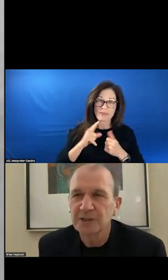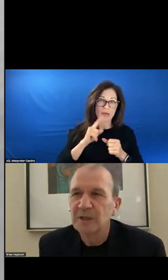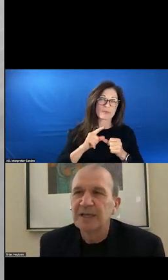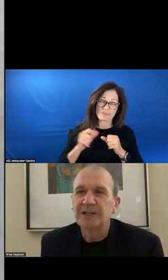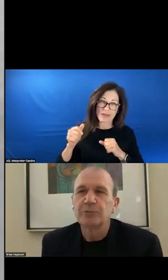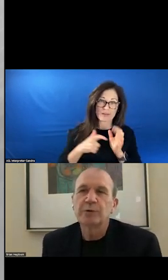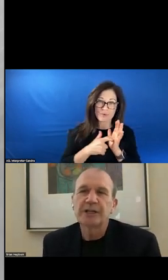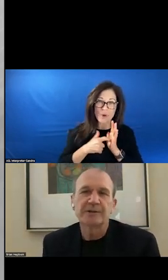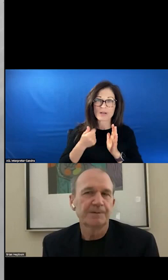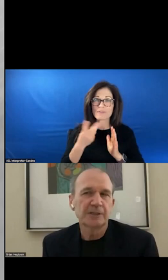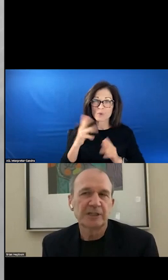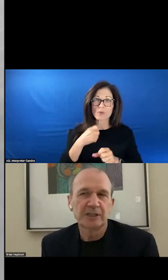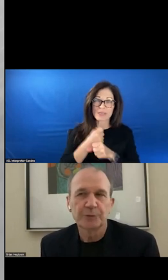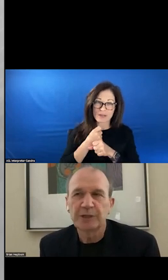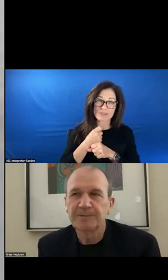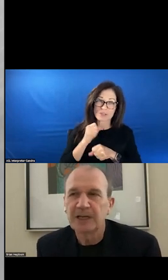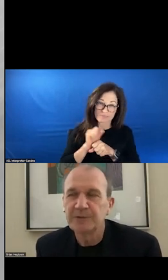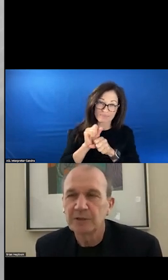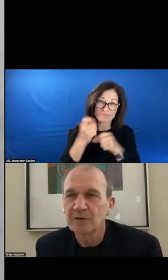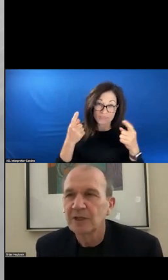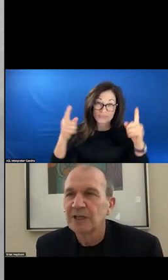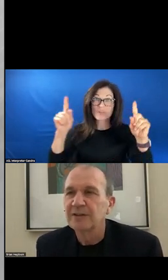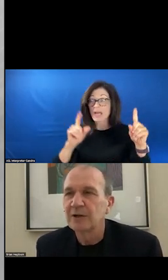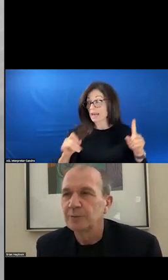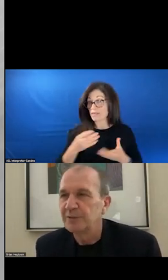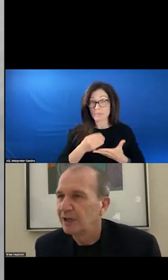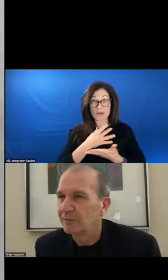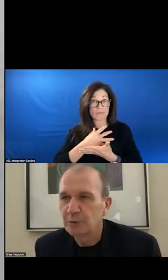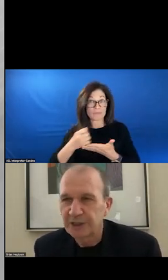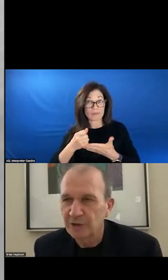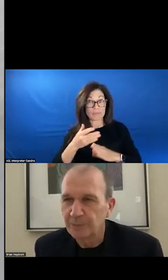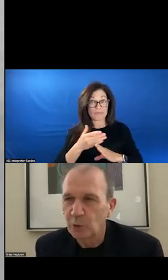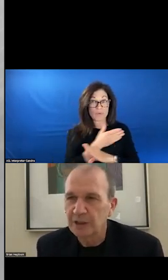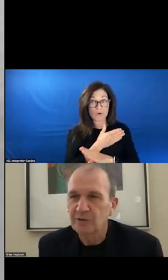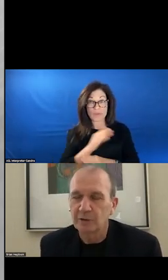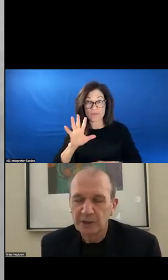AND IF WE RUN OUT OF FUNDING IN 3 TO 5 YEARS, THAT WOULD BE DISAPPOINTING.